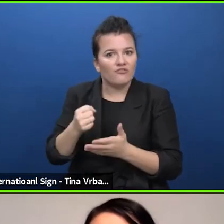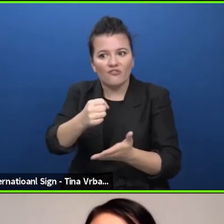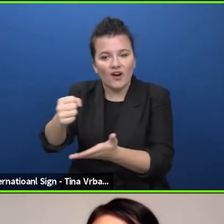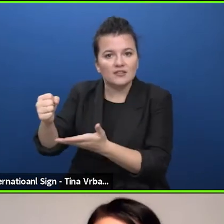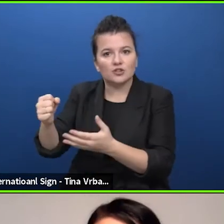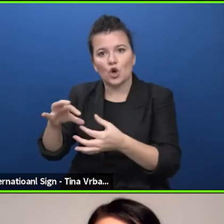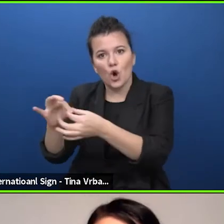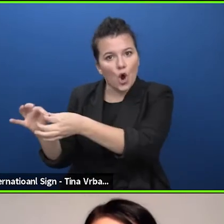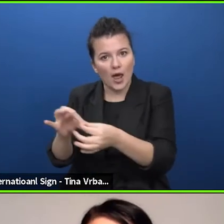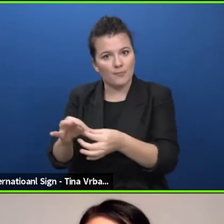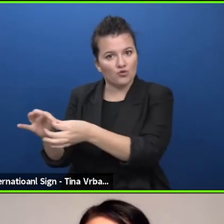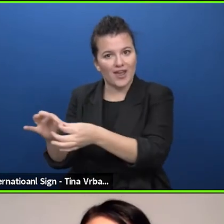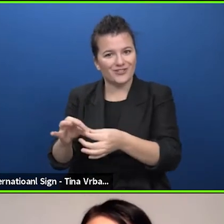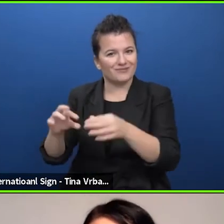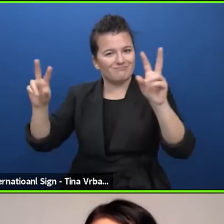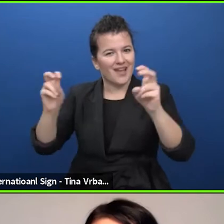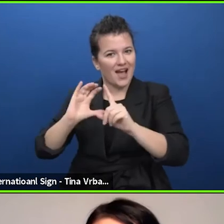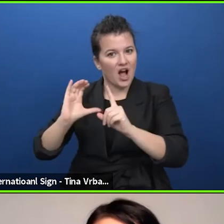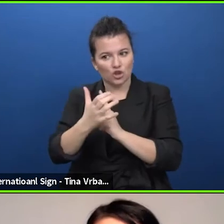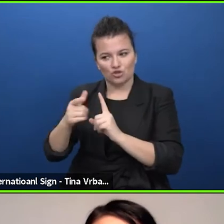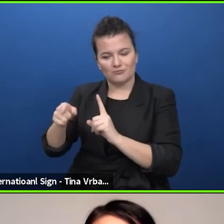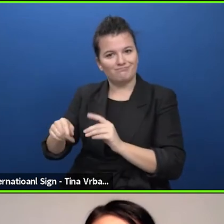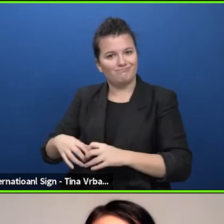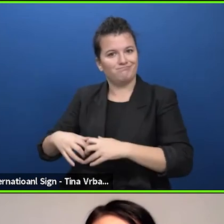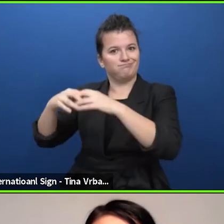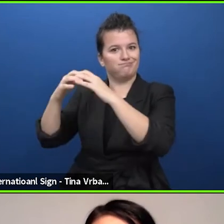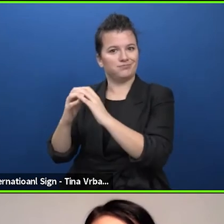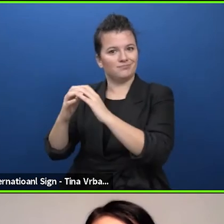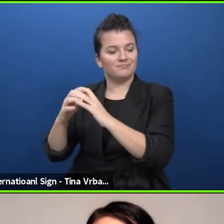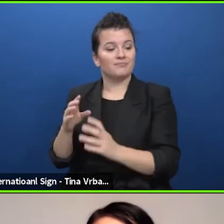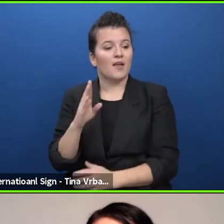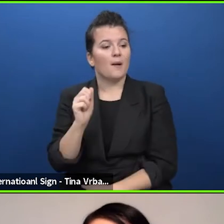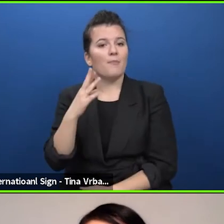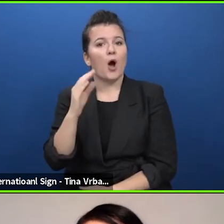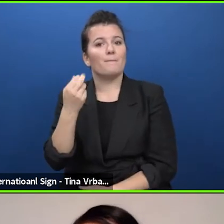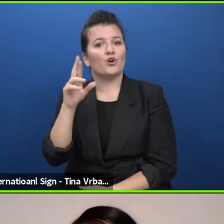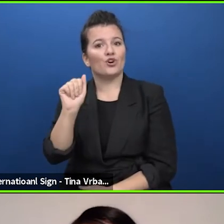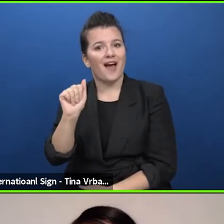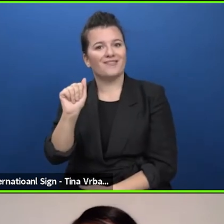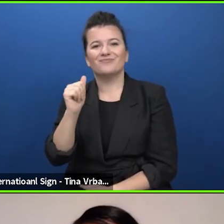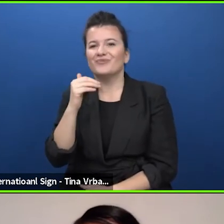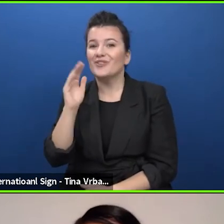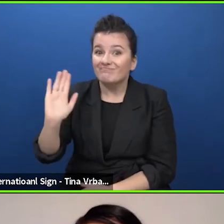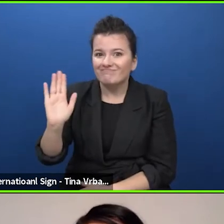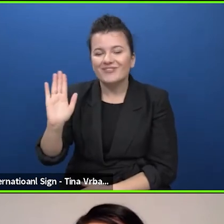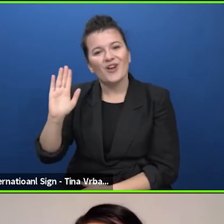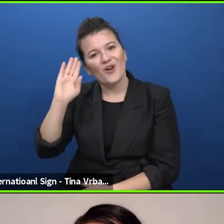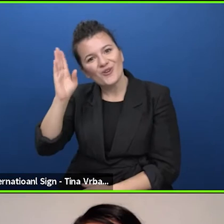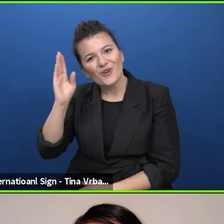Barbara Gessler, good morning. Let's talk a little bit about the launch of the European commission's